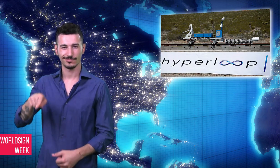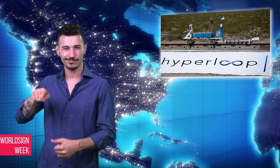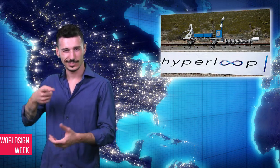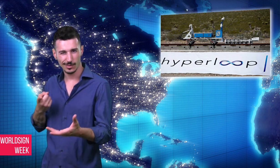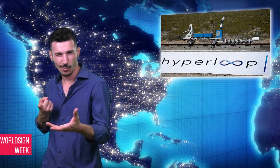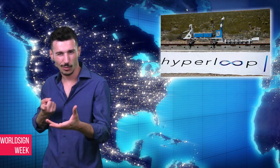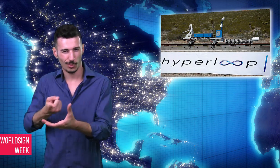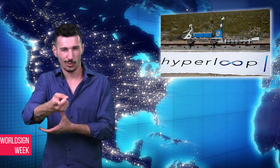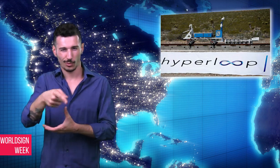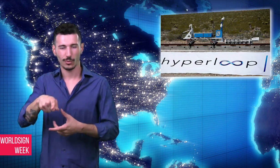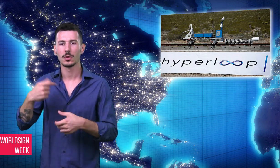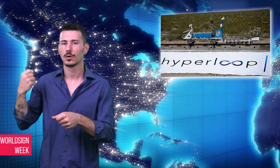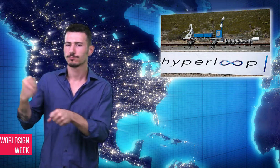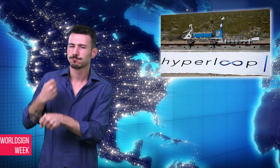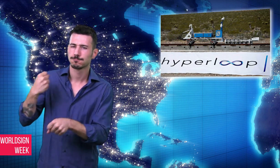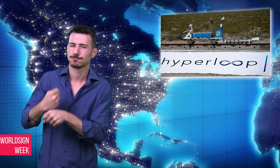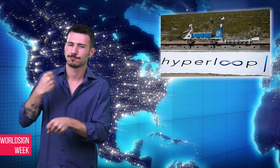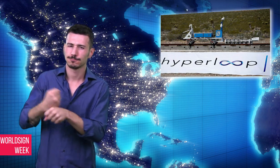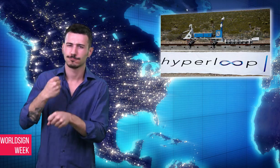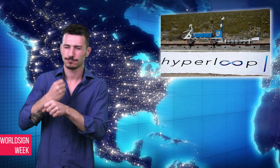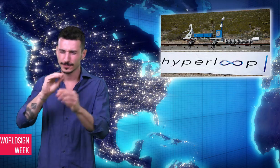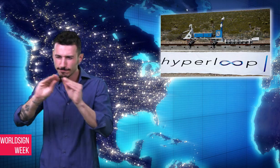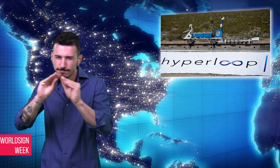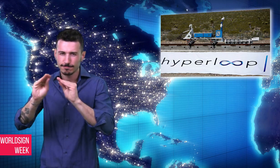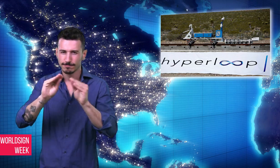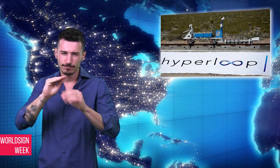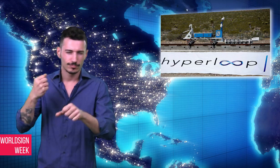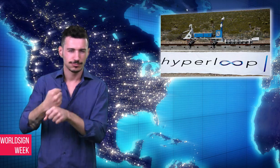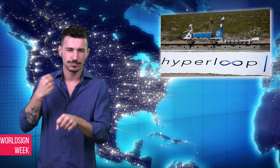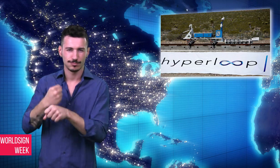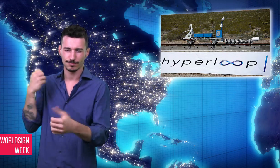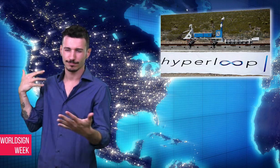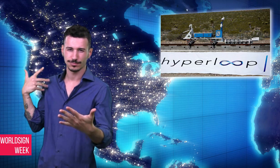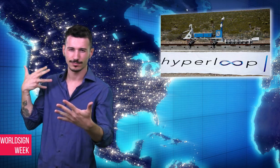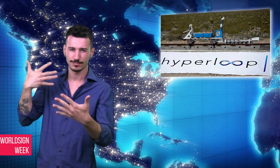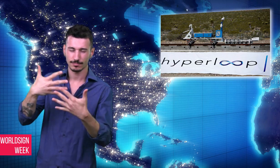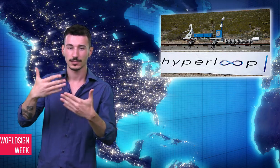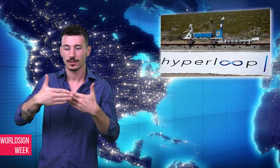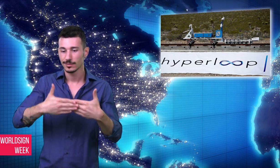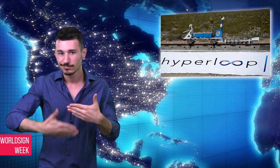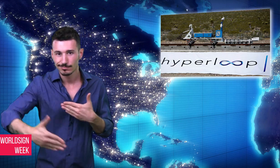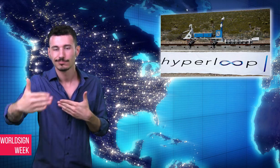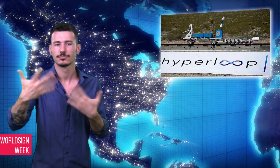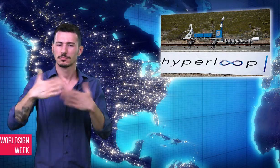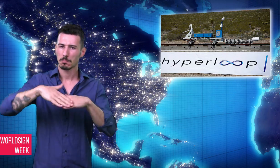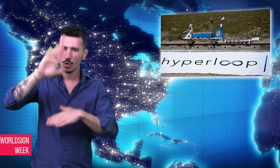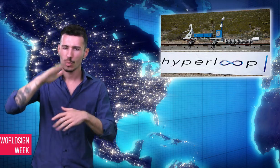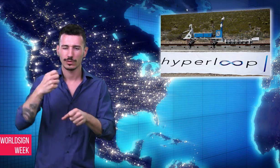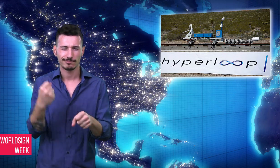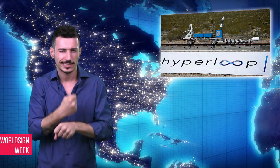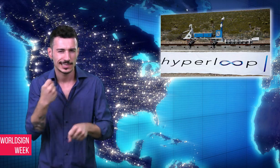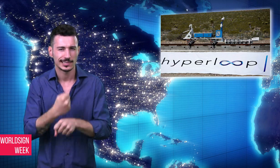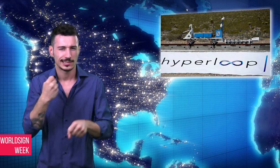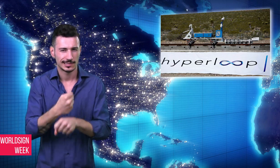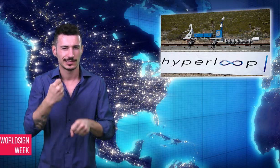The hyperloop has been in development for many years and still needs further development -